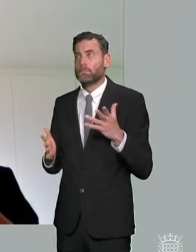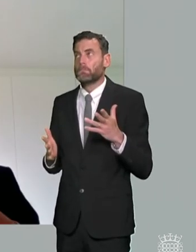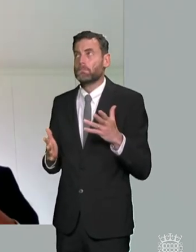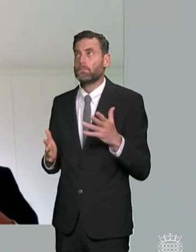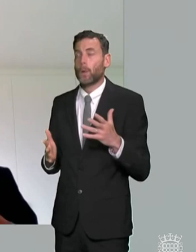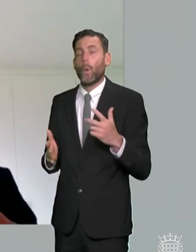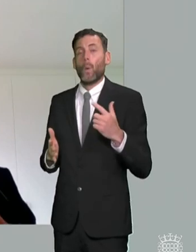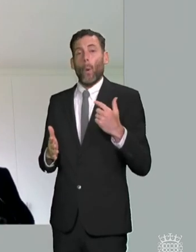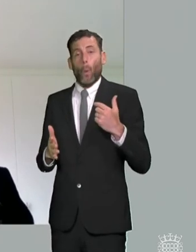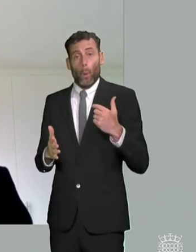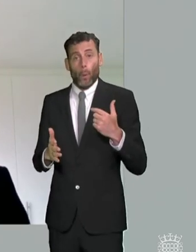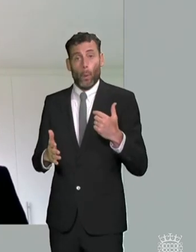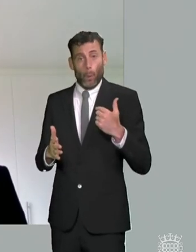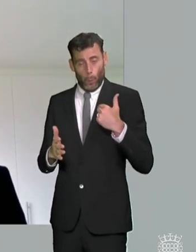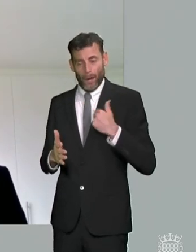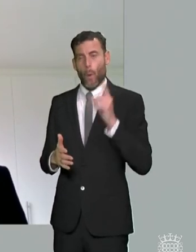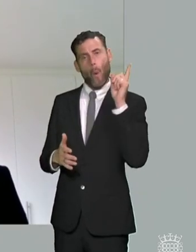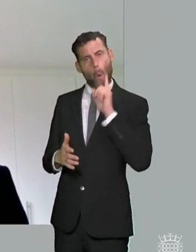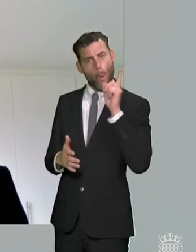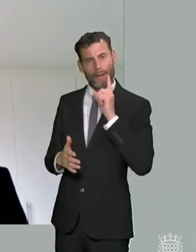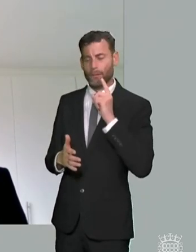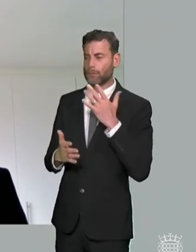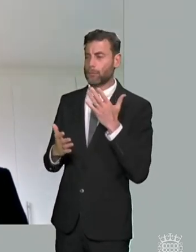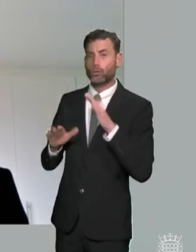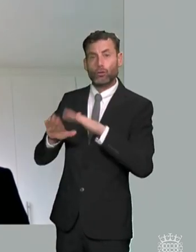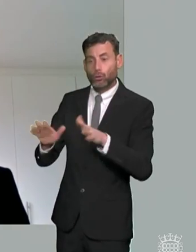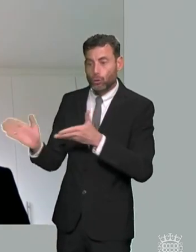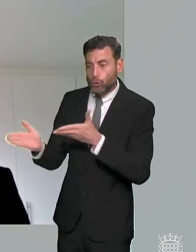uh share every decision we make about um children's services with them to help inform